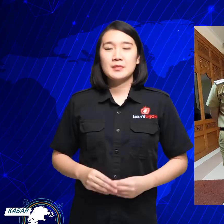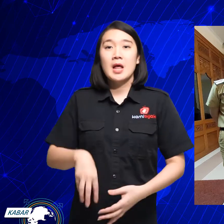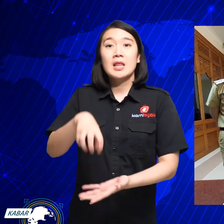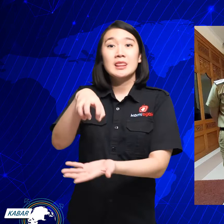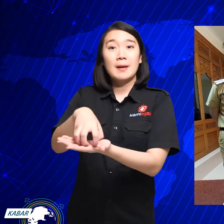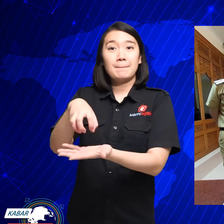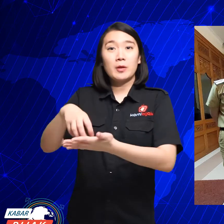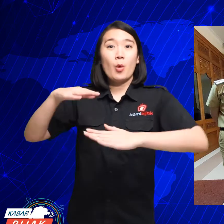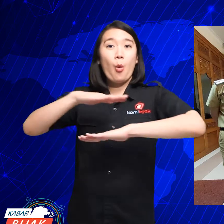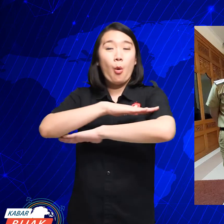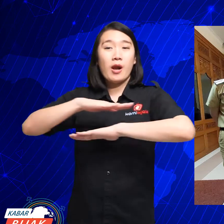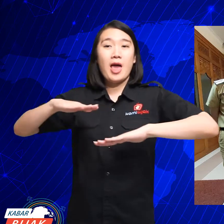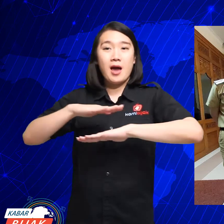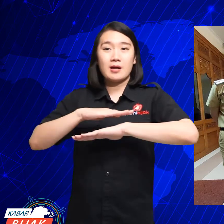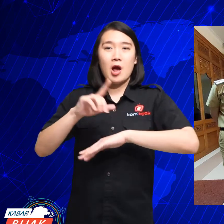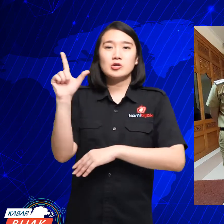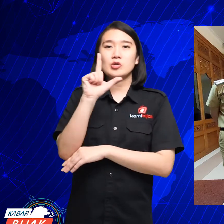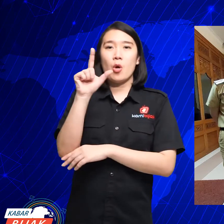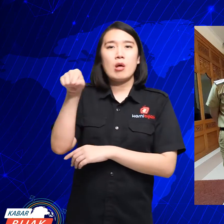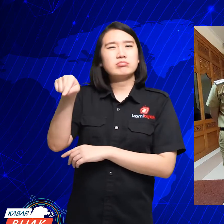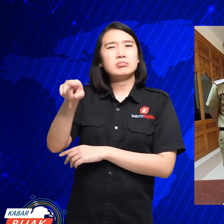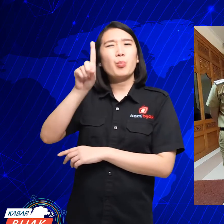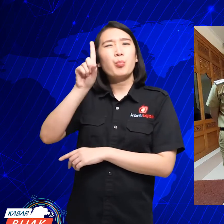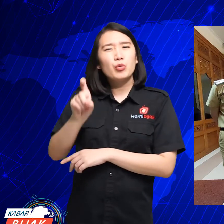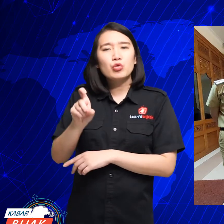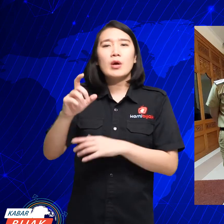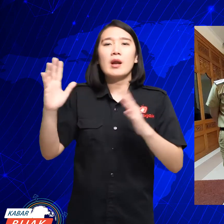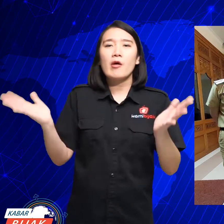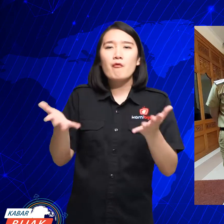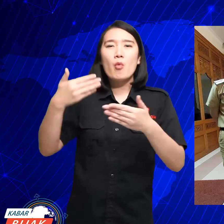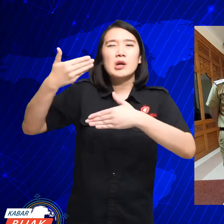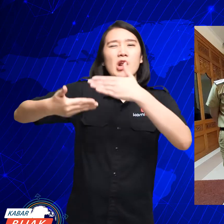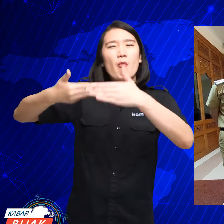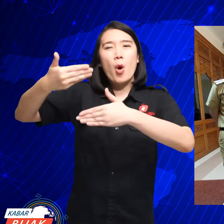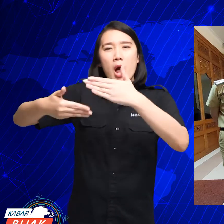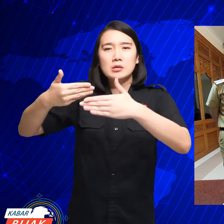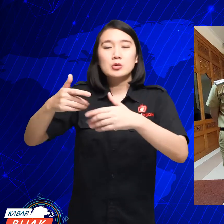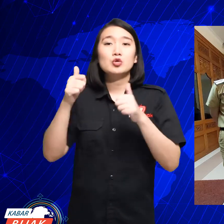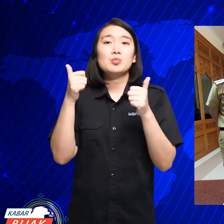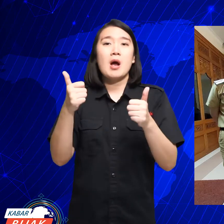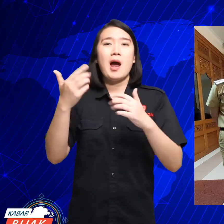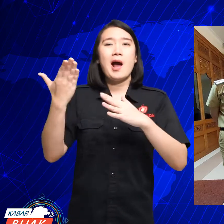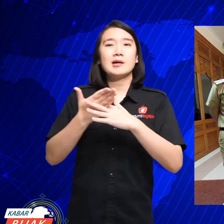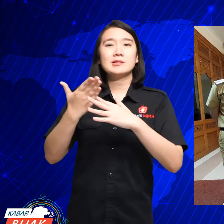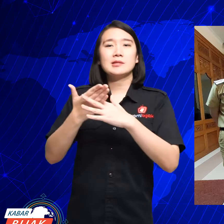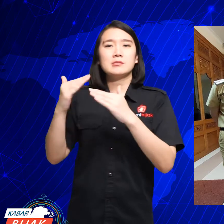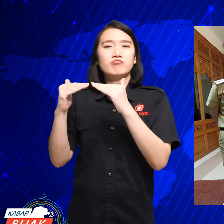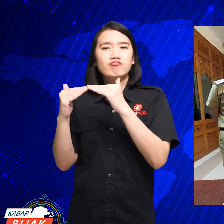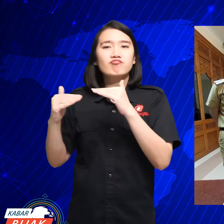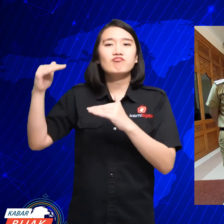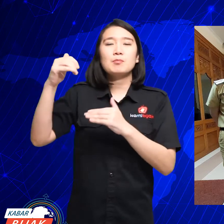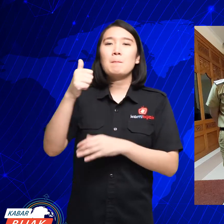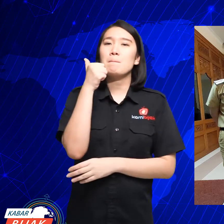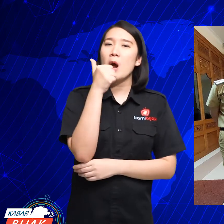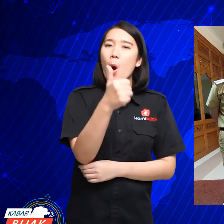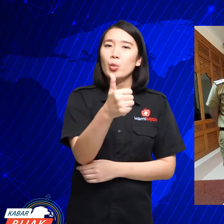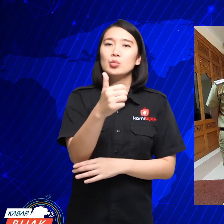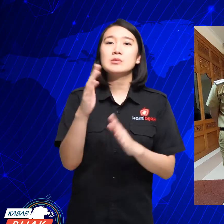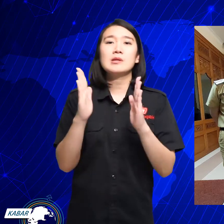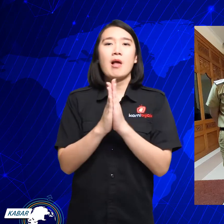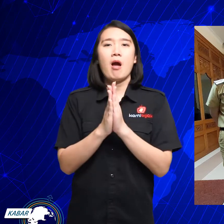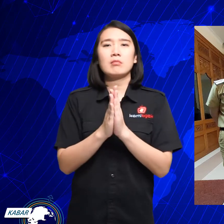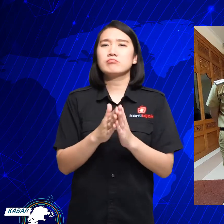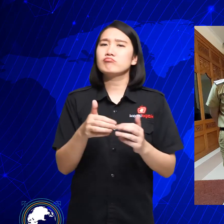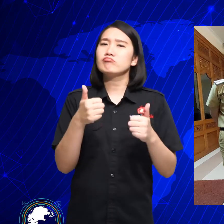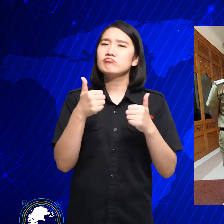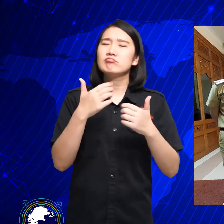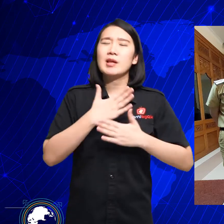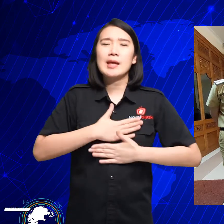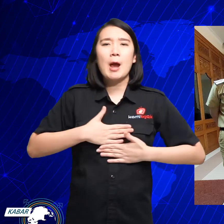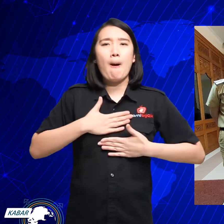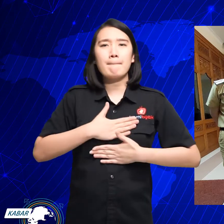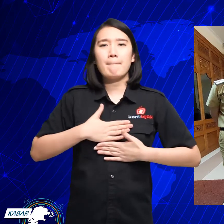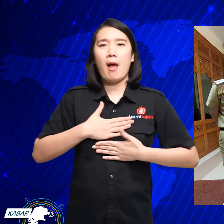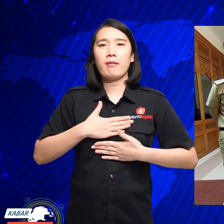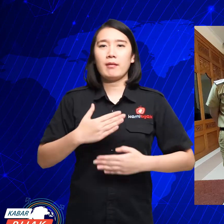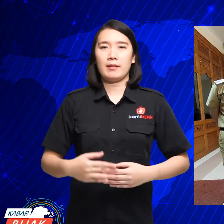The match venue in Solo needs renovation, so that access increases good and comfortable.